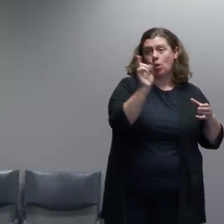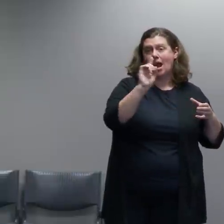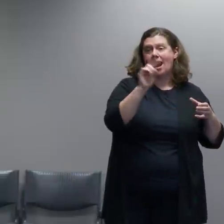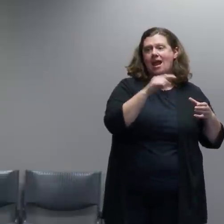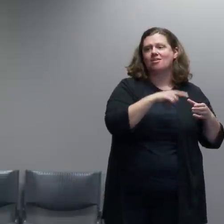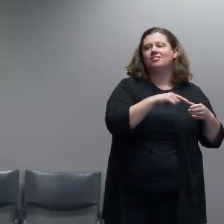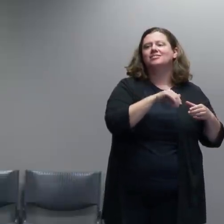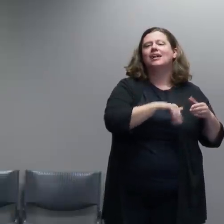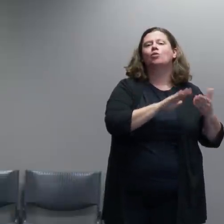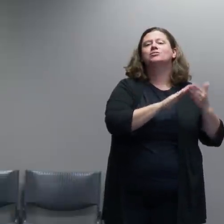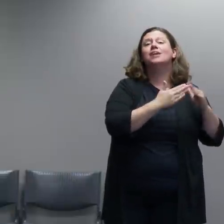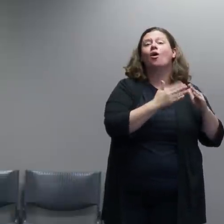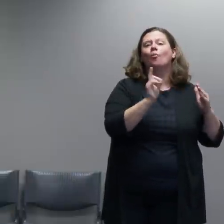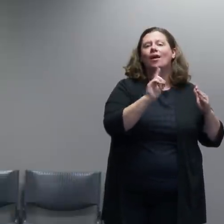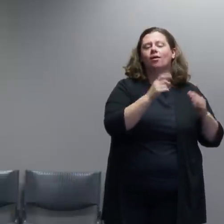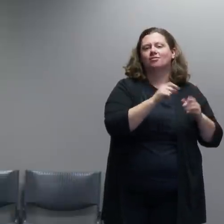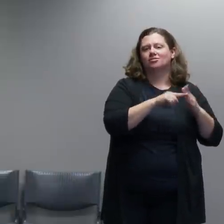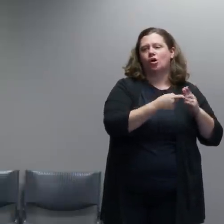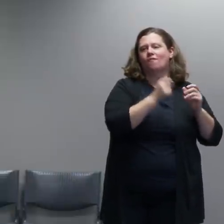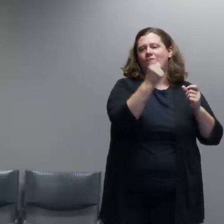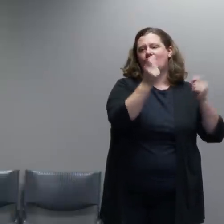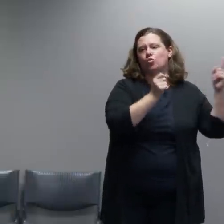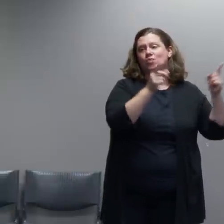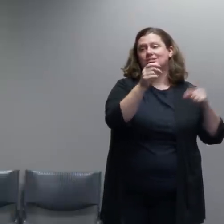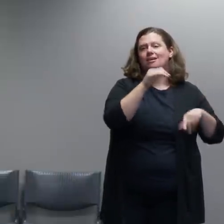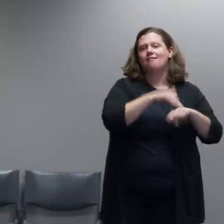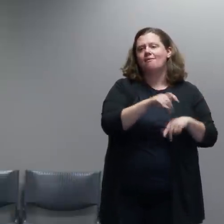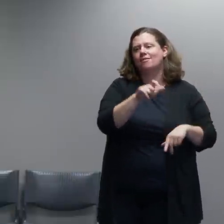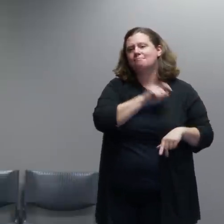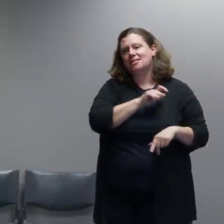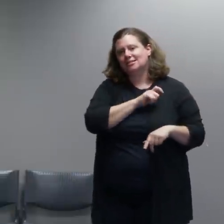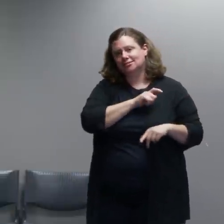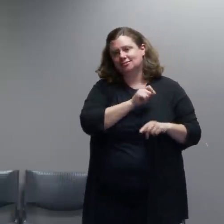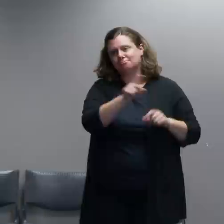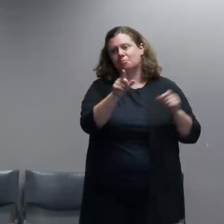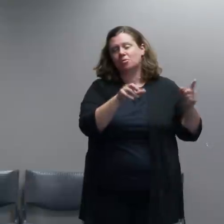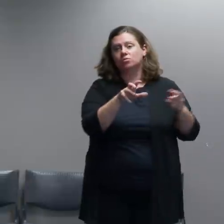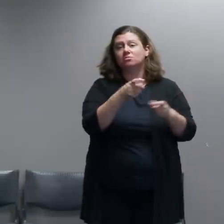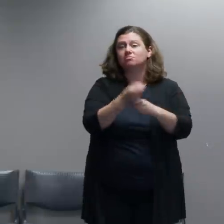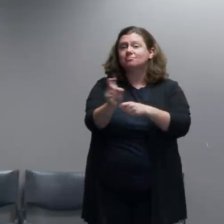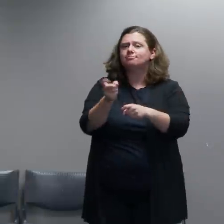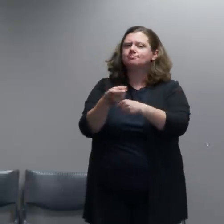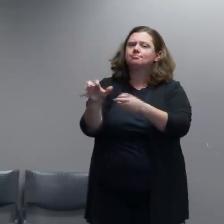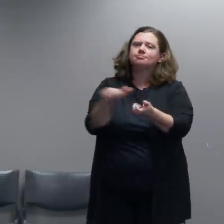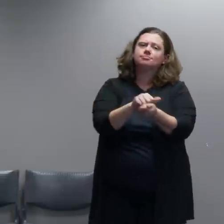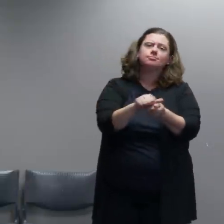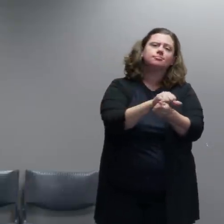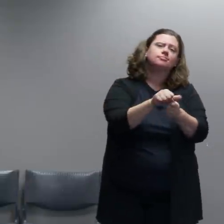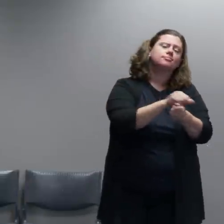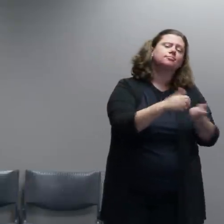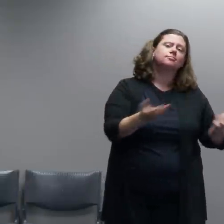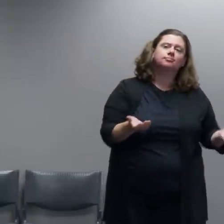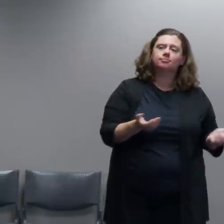objects at officers, again set fire, damaged property. We'll show you some video from that night. There's a few things